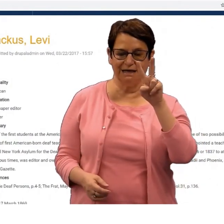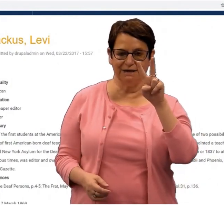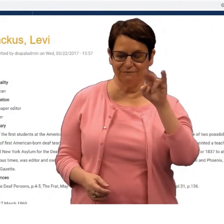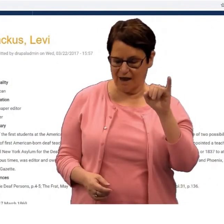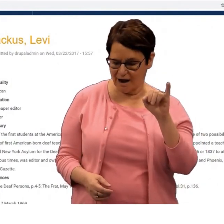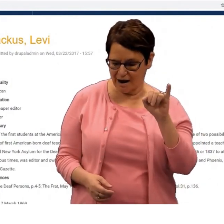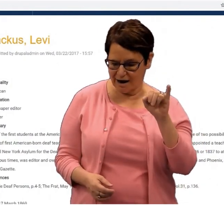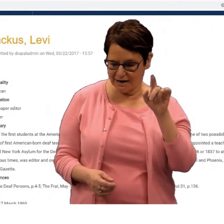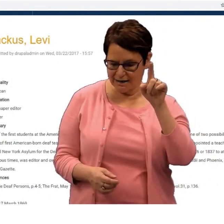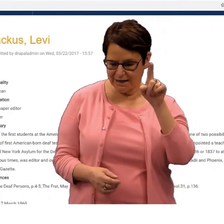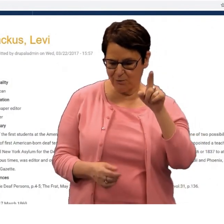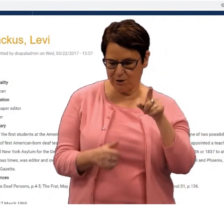Suppose I'm interested in Levi.